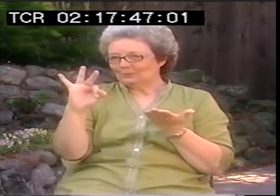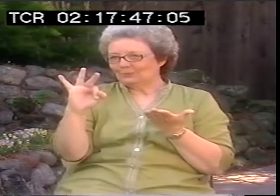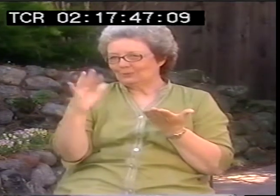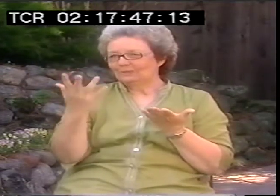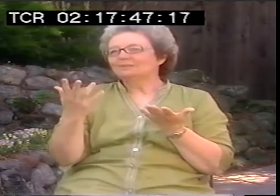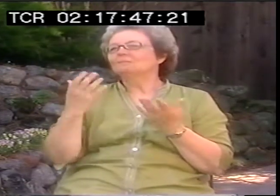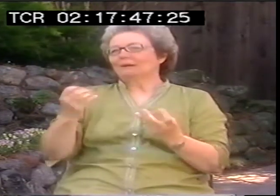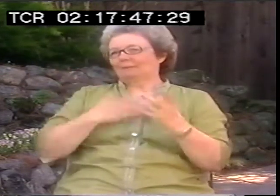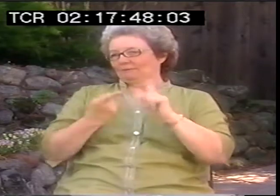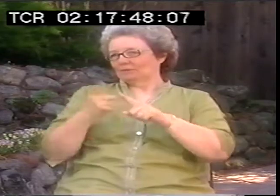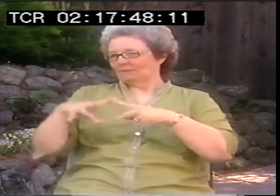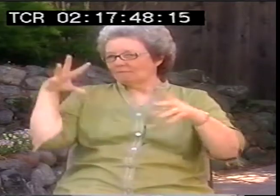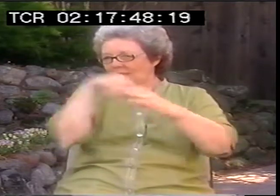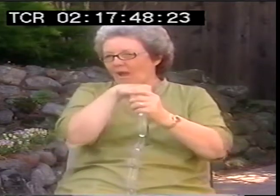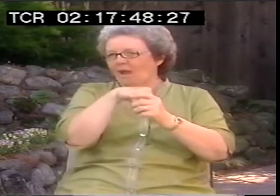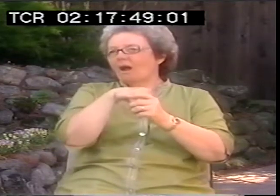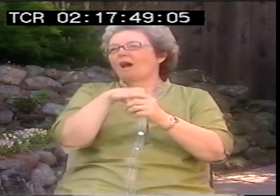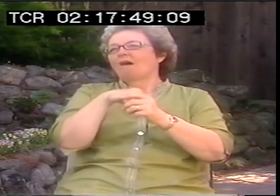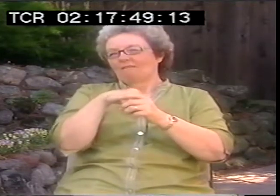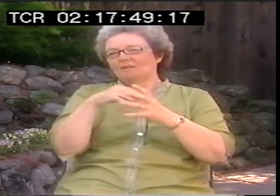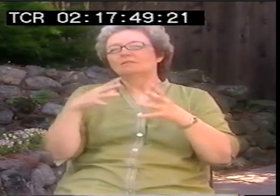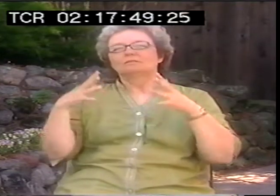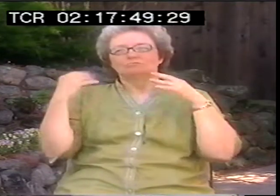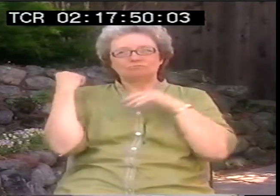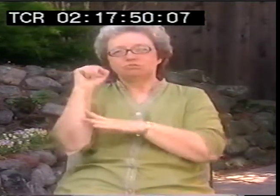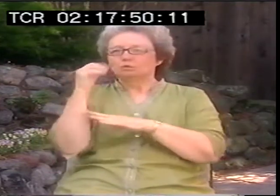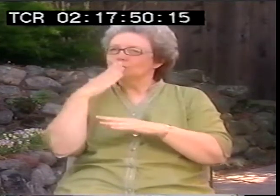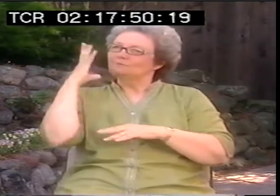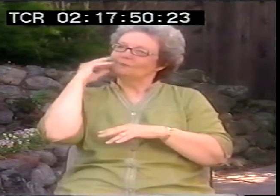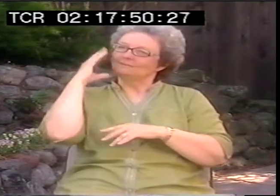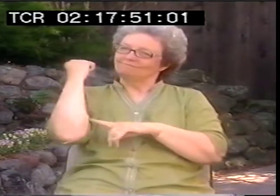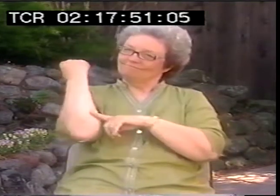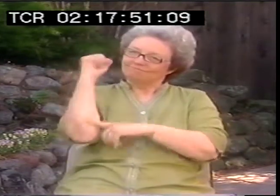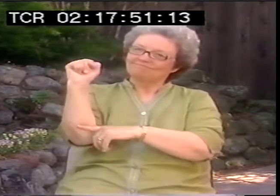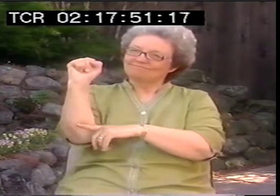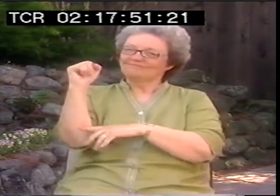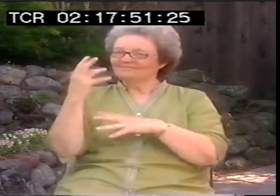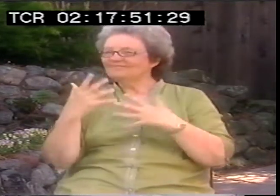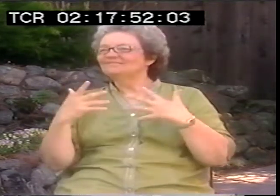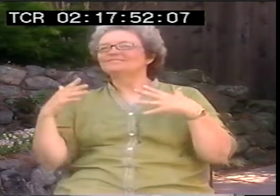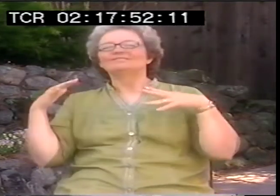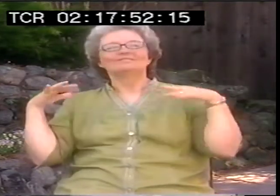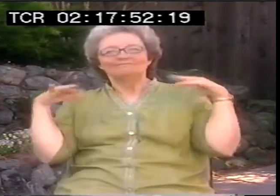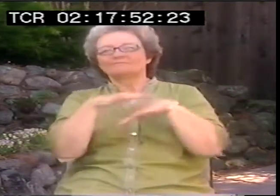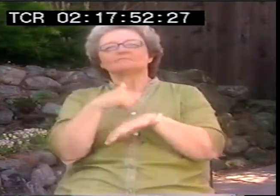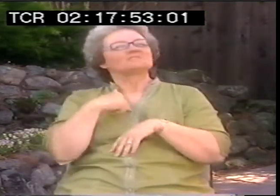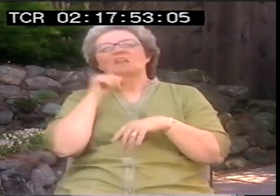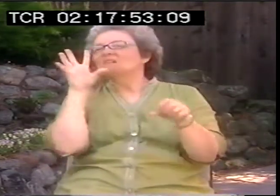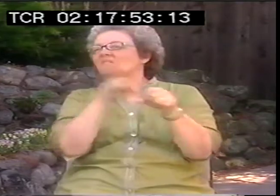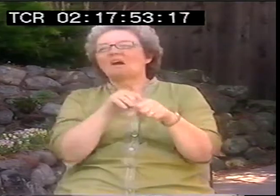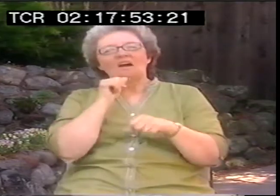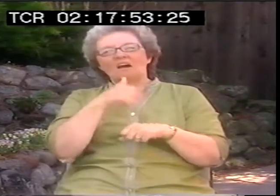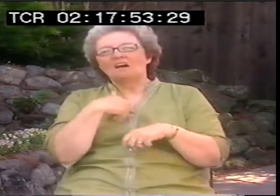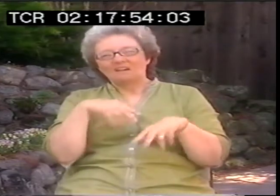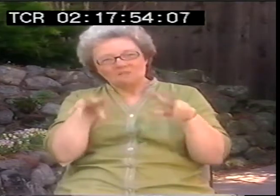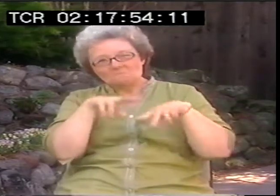There was a big protest here in San Francisco. I had a friend who was really involved with that. I didn't get involved.